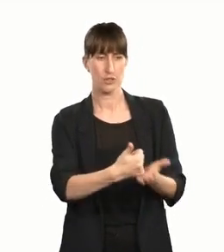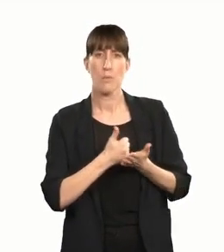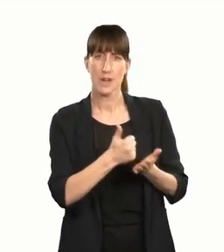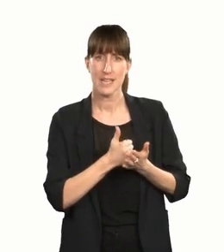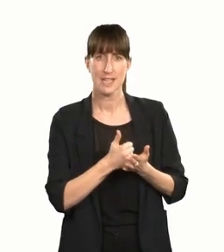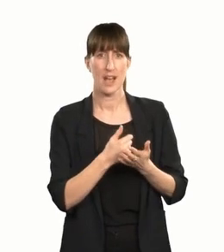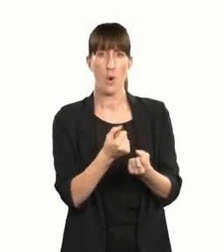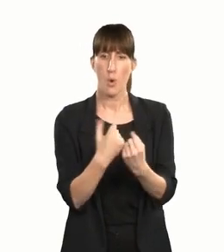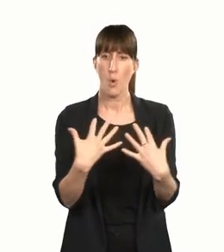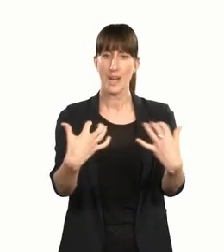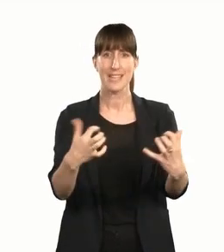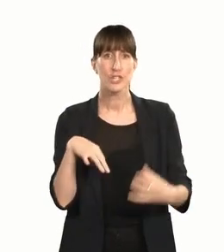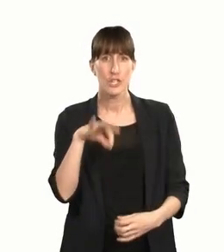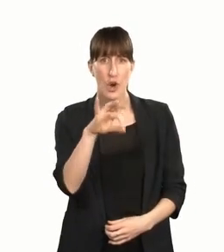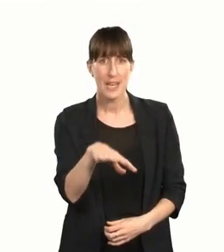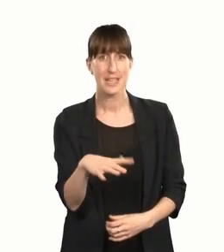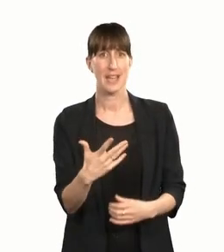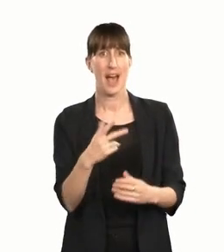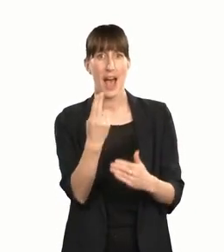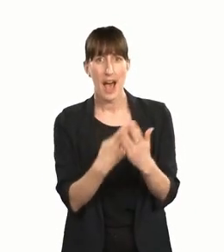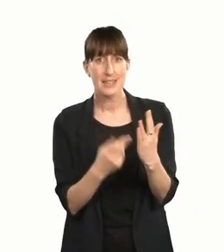our many audience donors, our arts access suppliers.